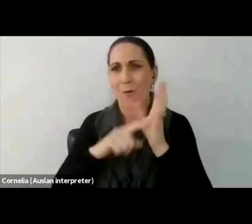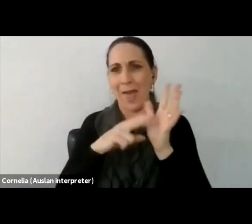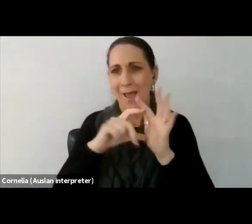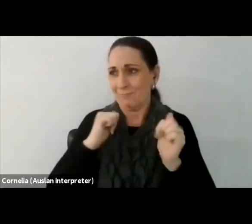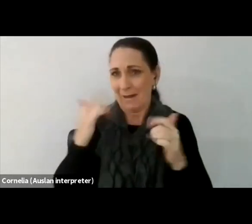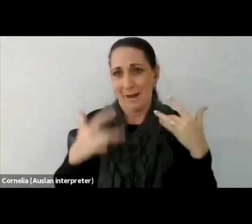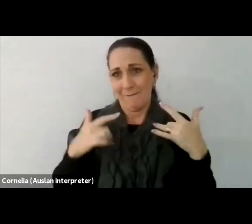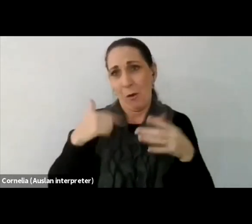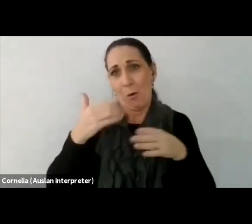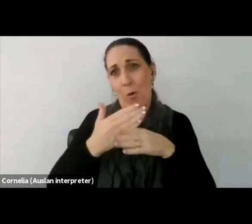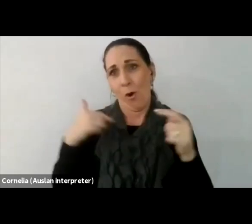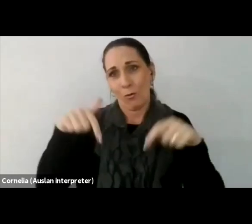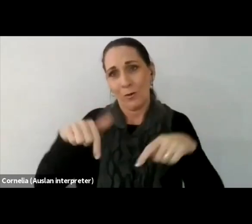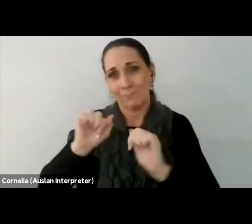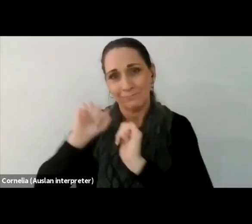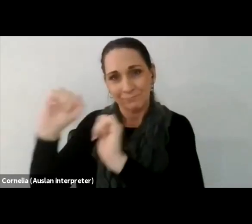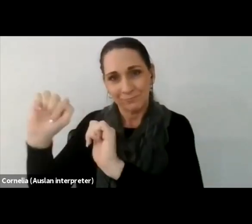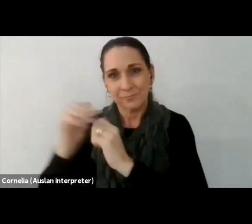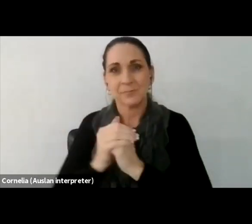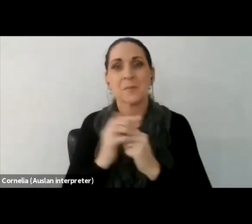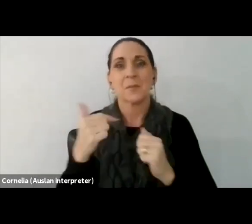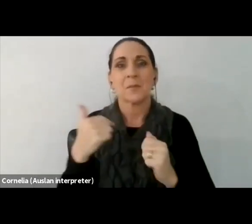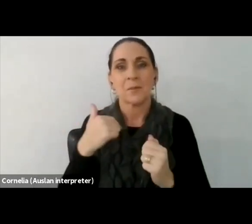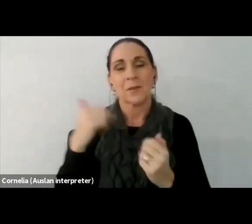I would like to pay my respects to elders past, present